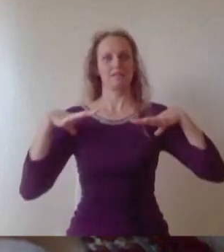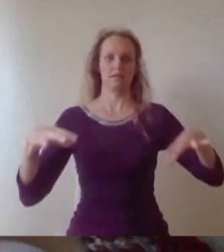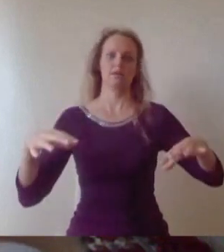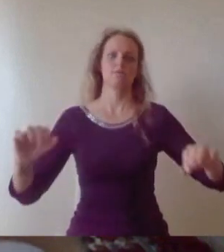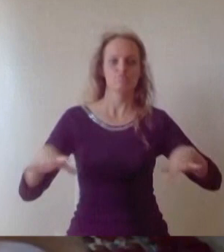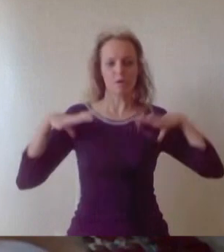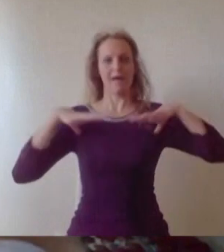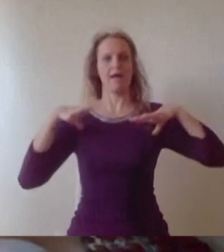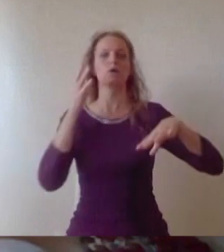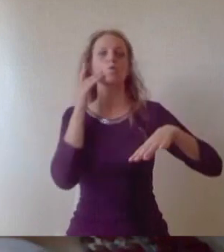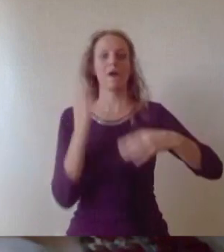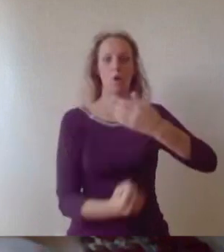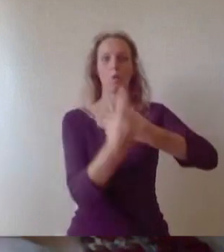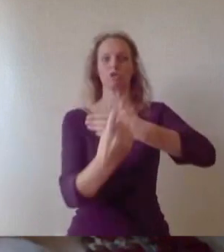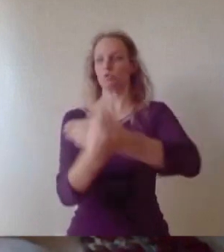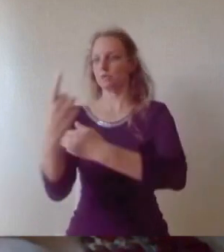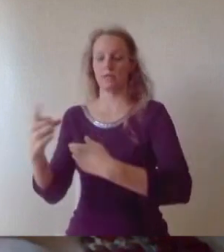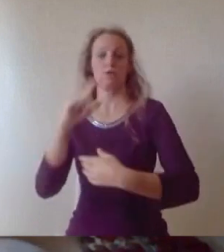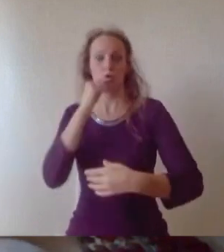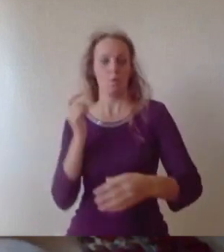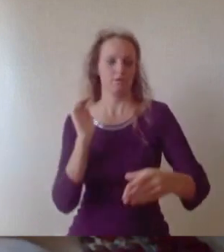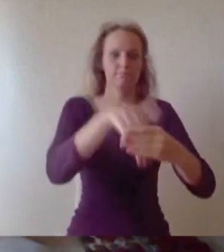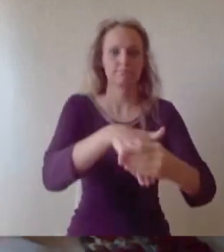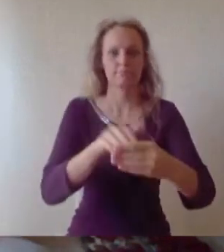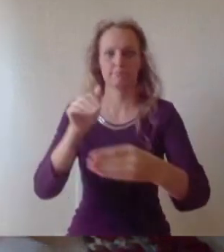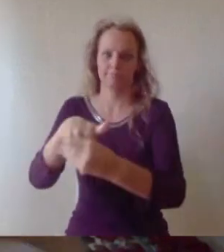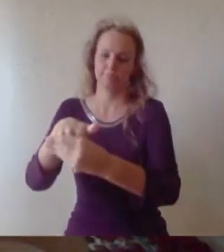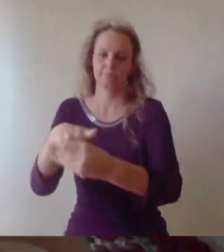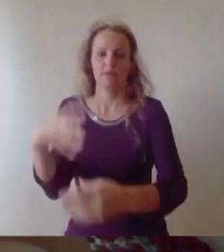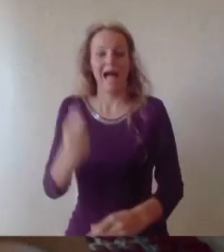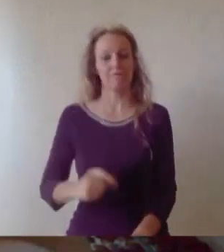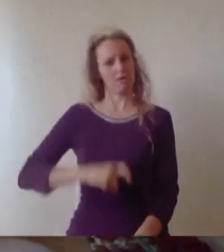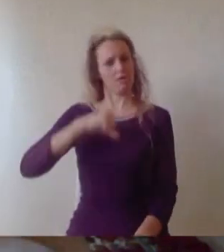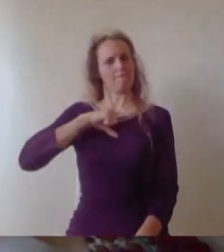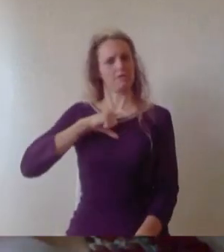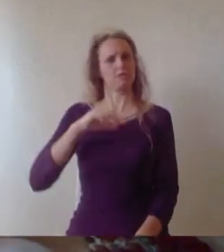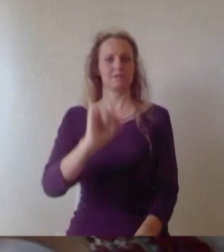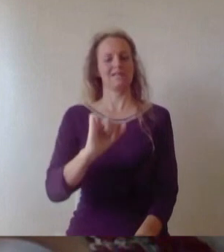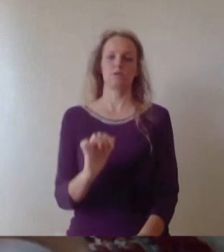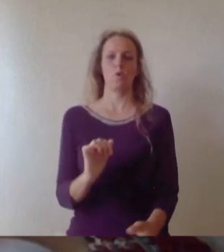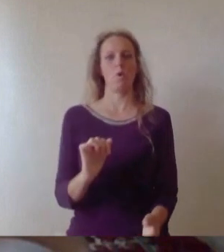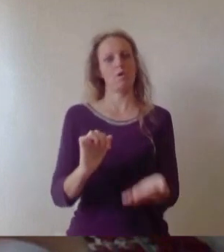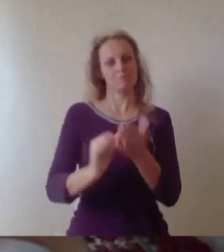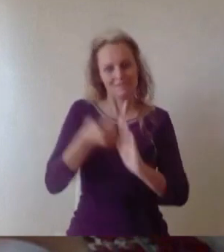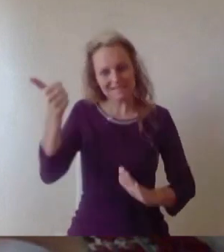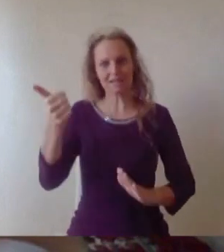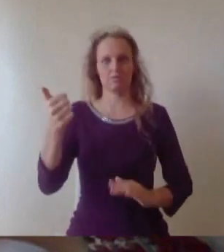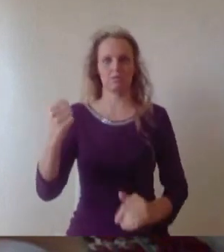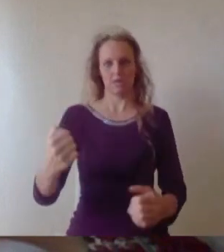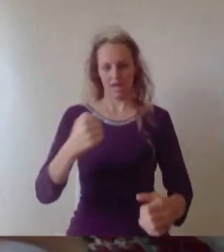Have confidence in your abilities and in your intuitions. They've got you this far and I've no doubt they will continue to serve you